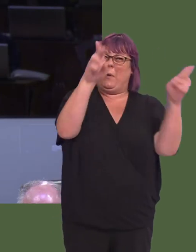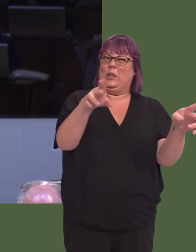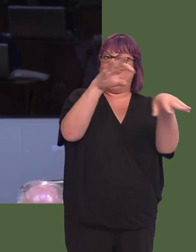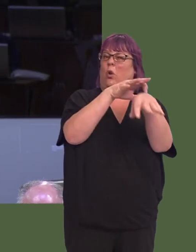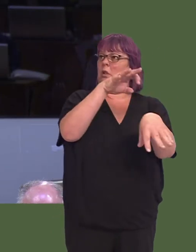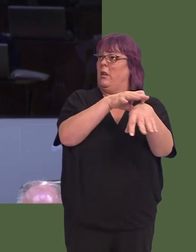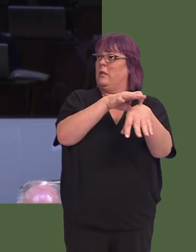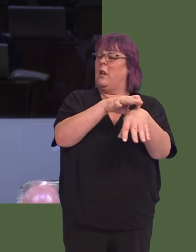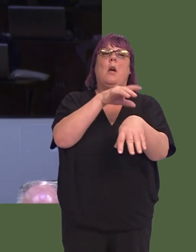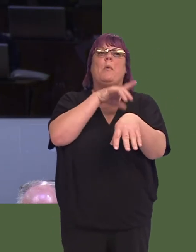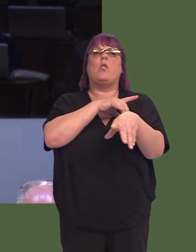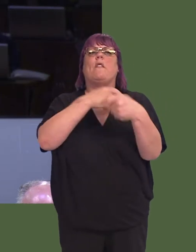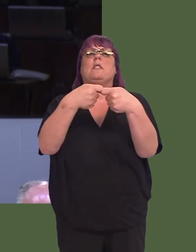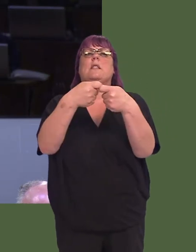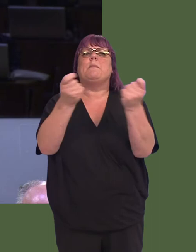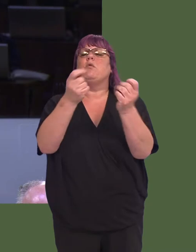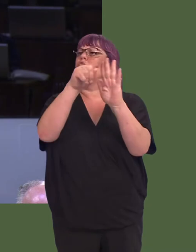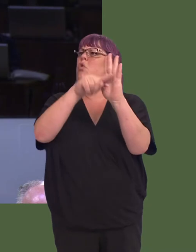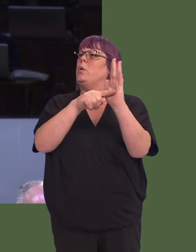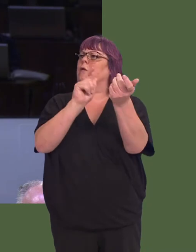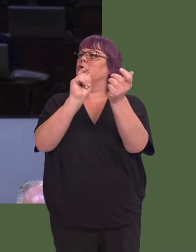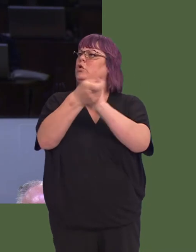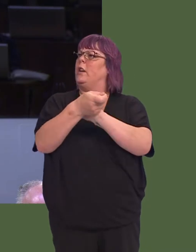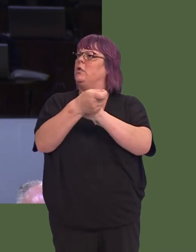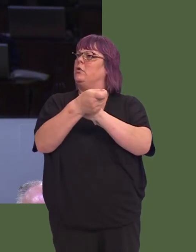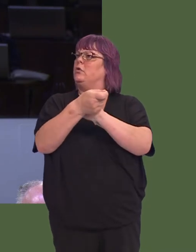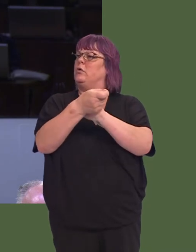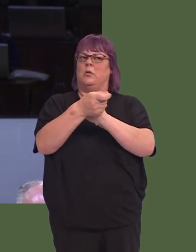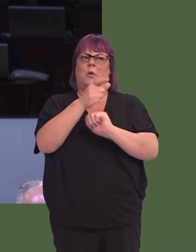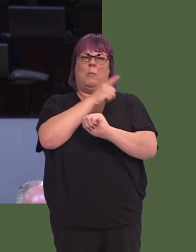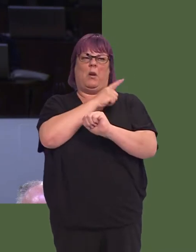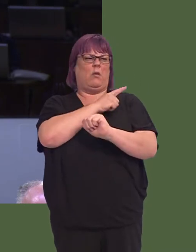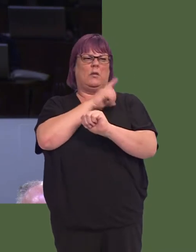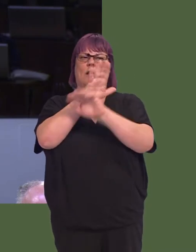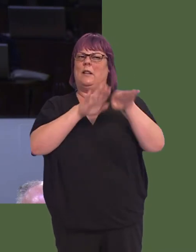GP practice because of dispensing rules that have changed as a result of being brought